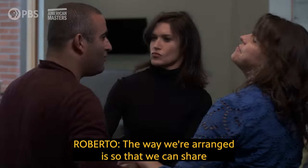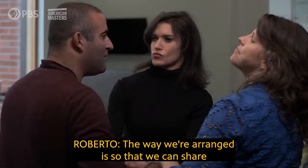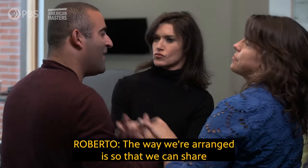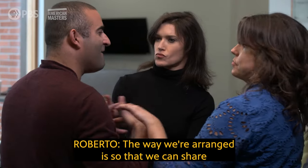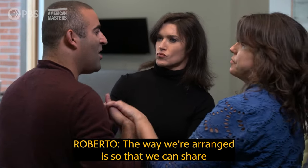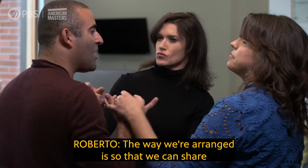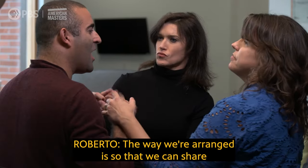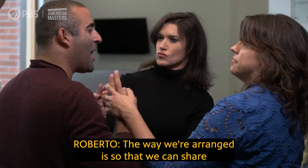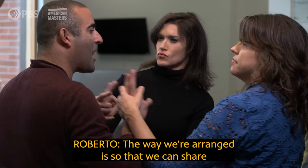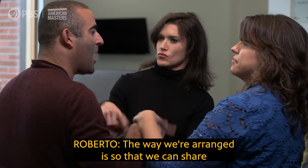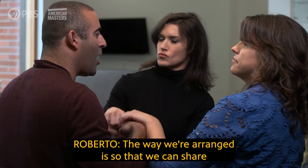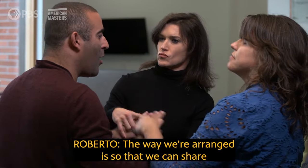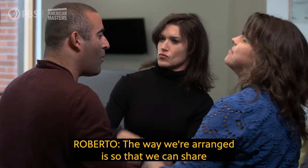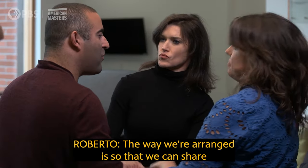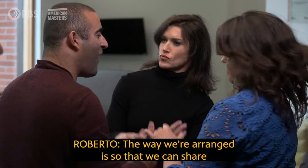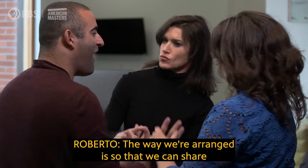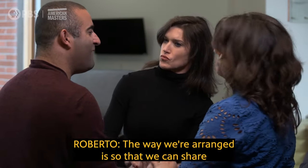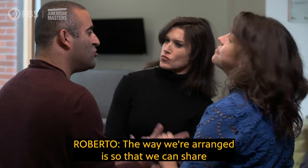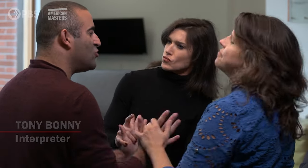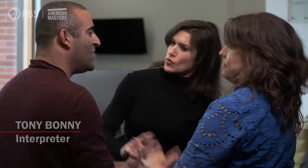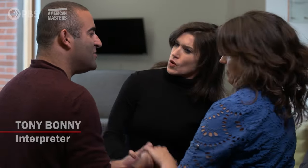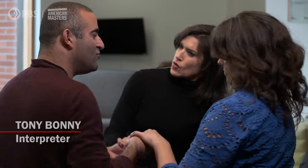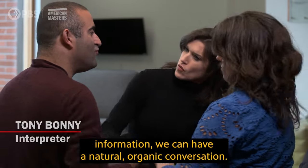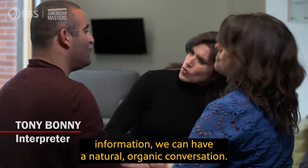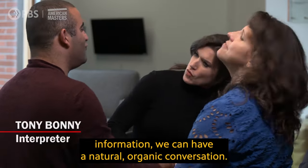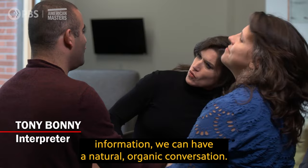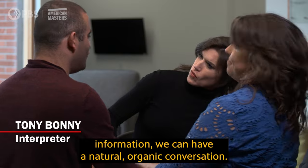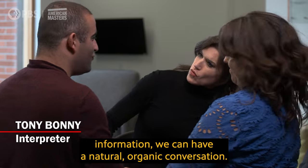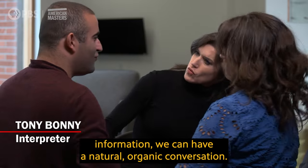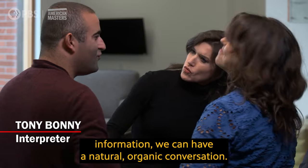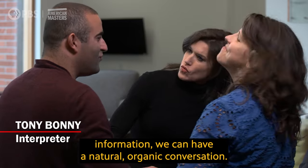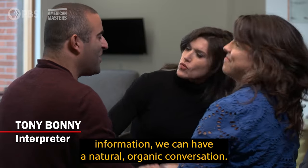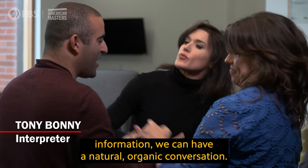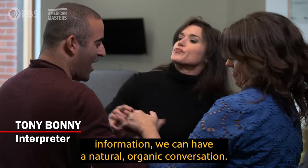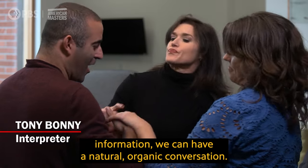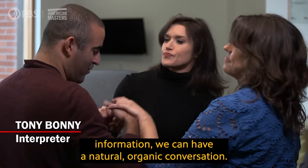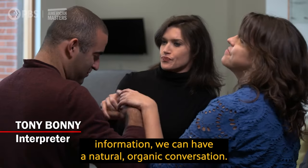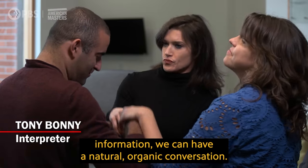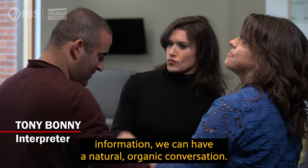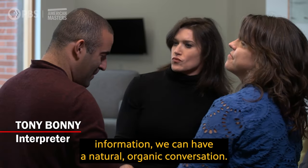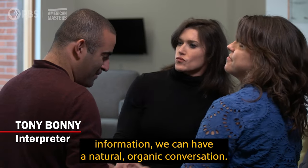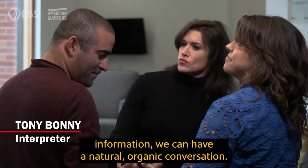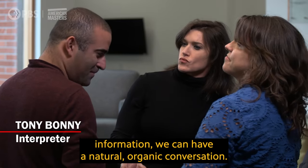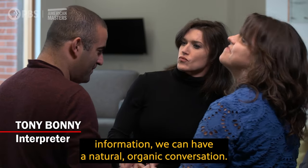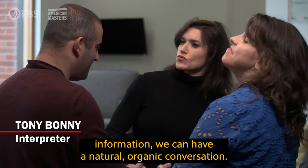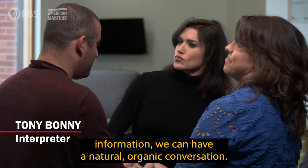The way we're arranged is so that we can share information, we can have a natural, organic conversation.